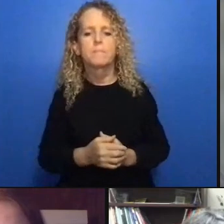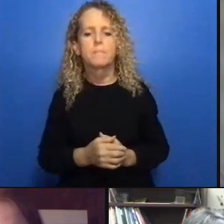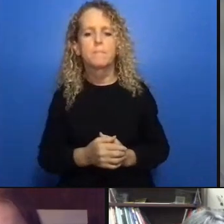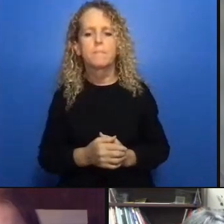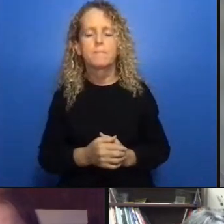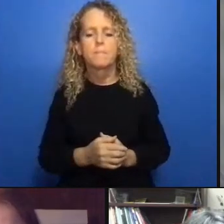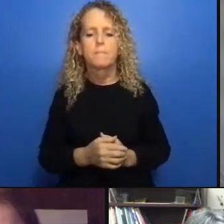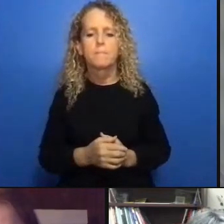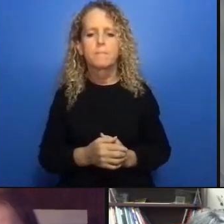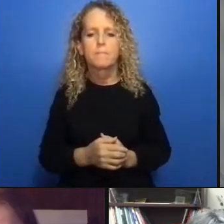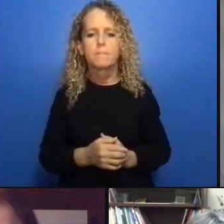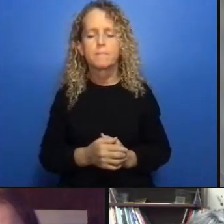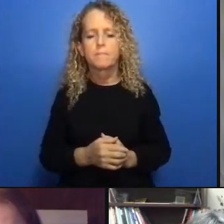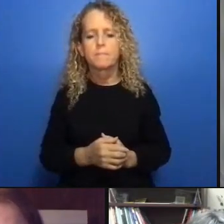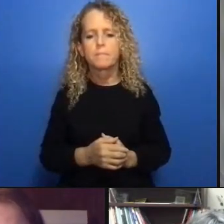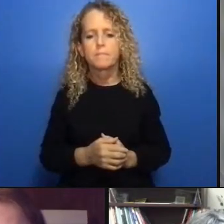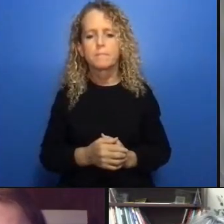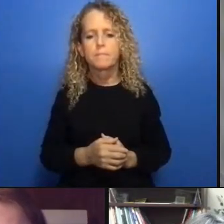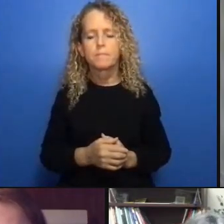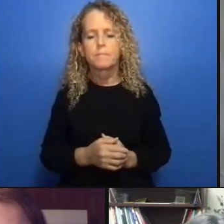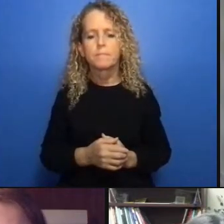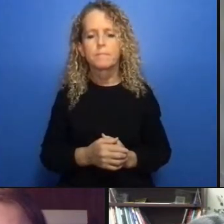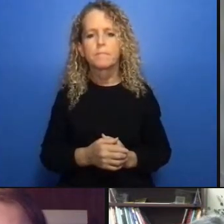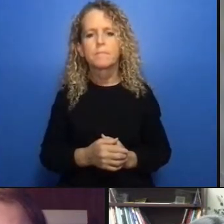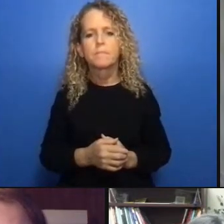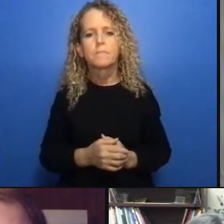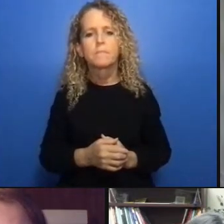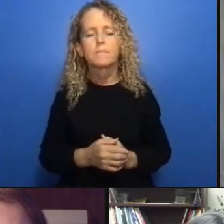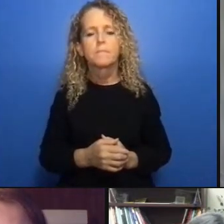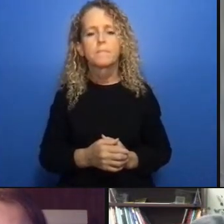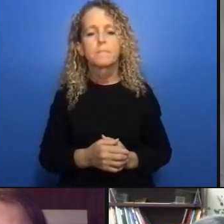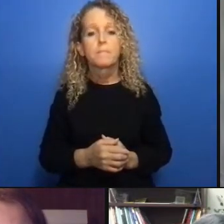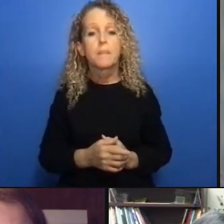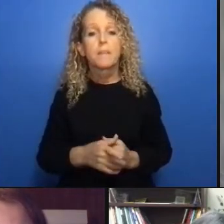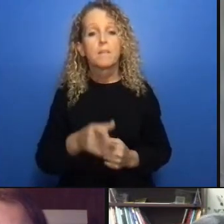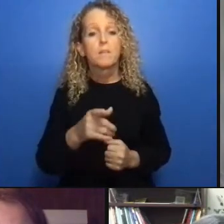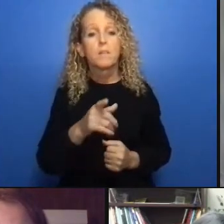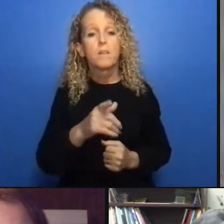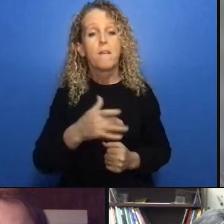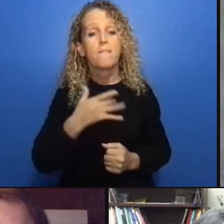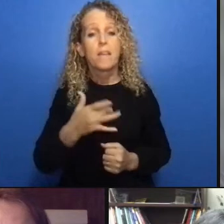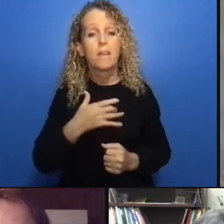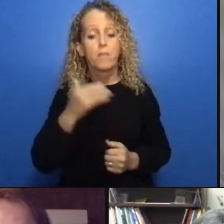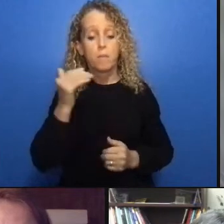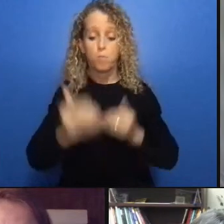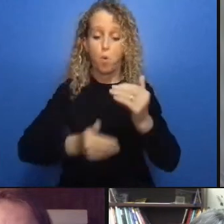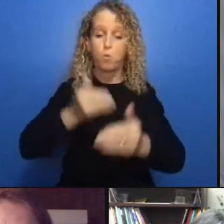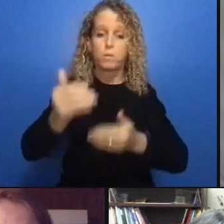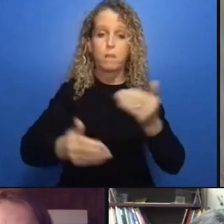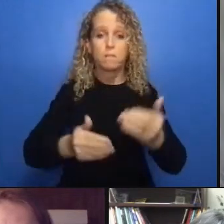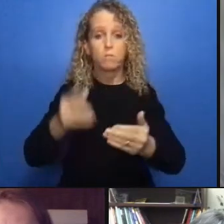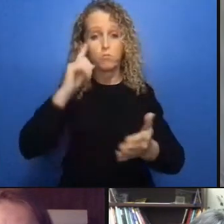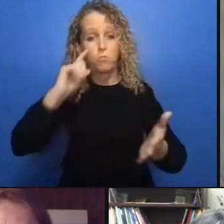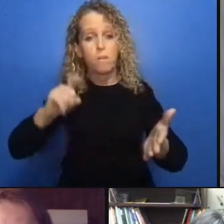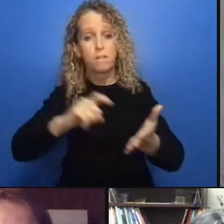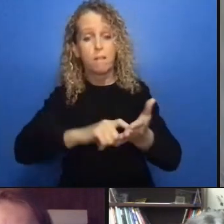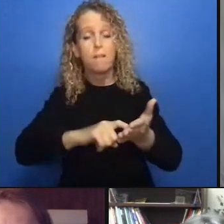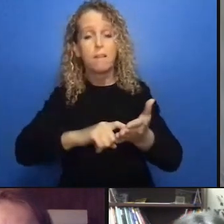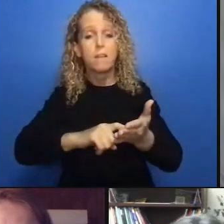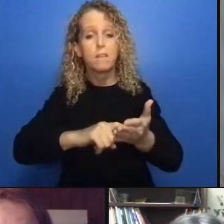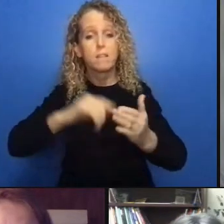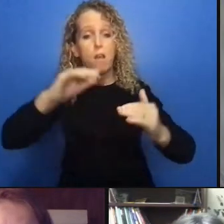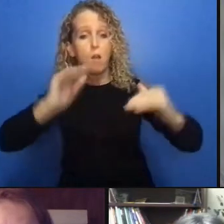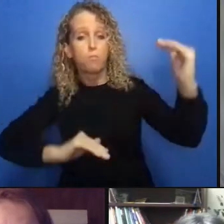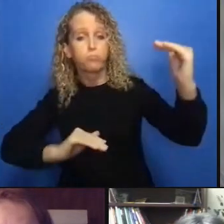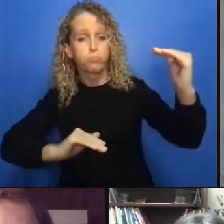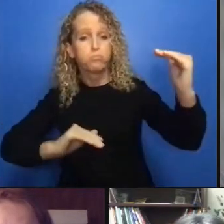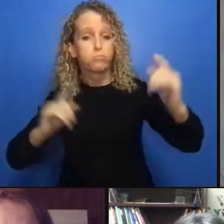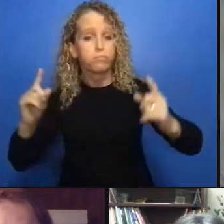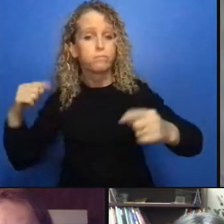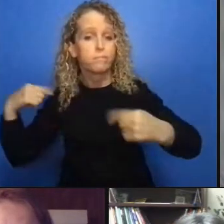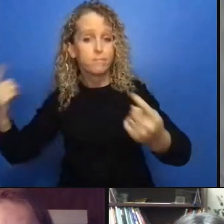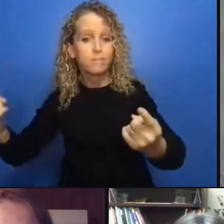incarcerated pre-trial and I do think that the renewed that the forceful attention to the law